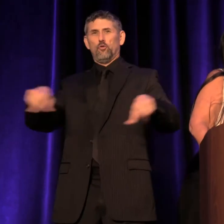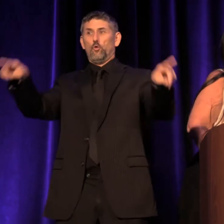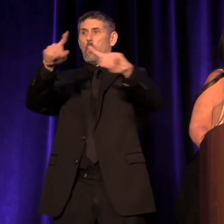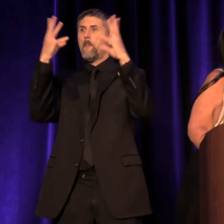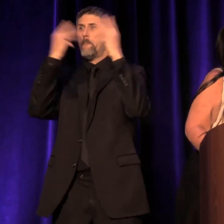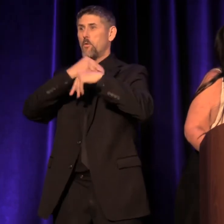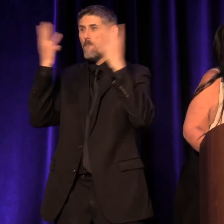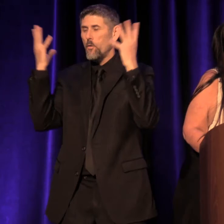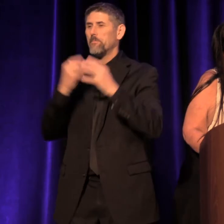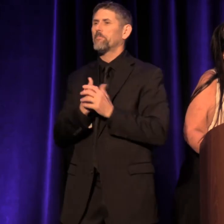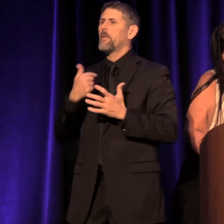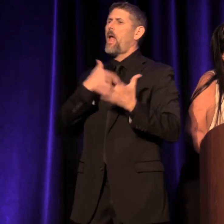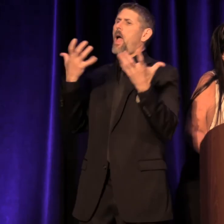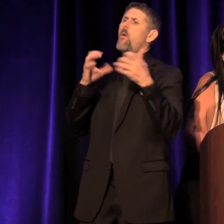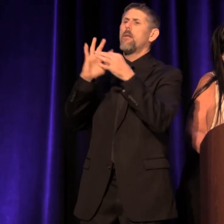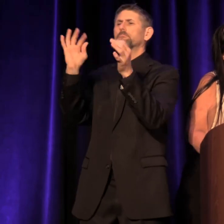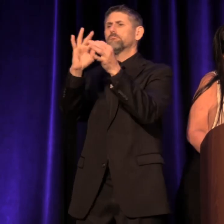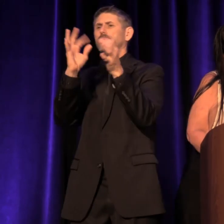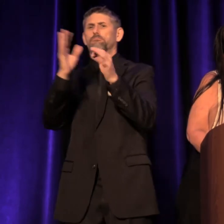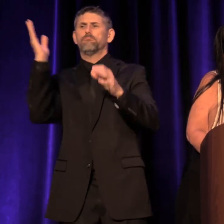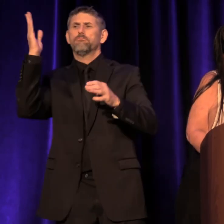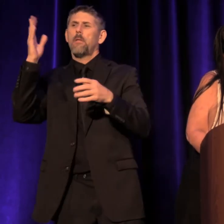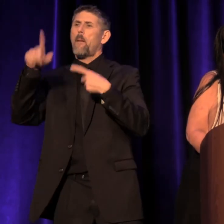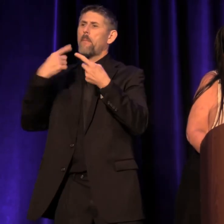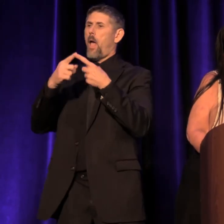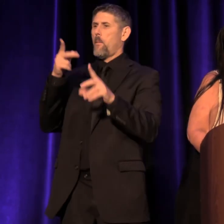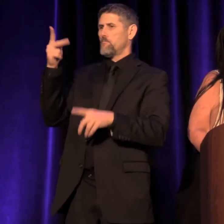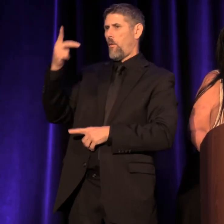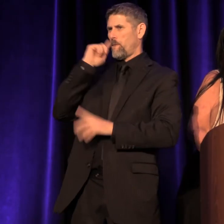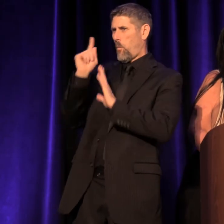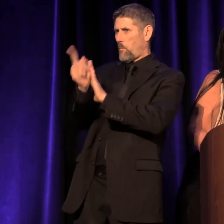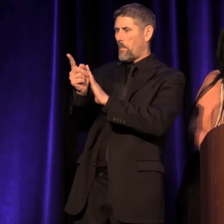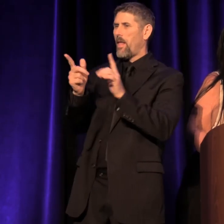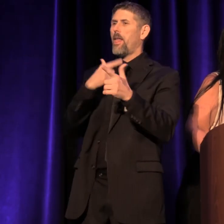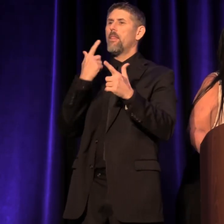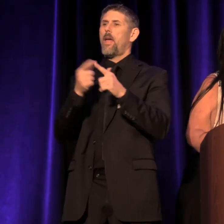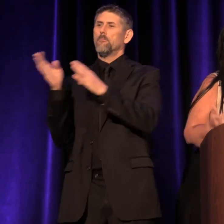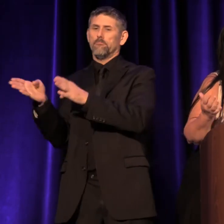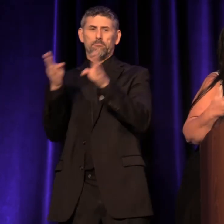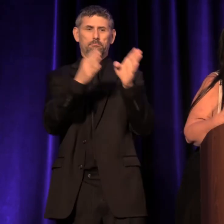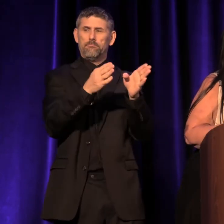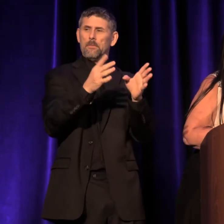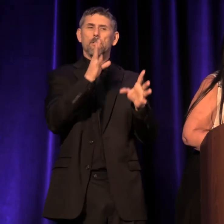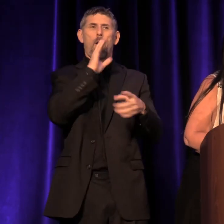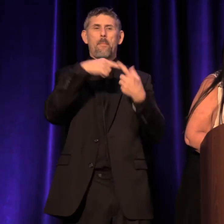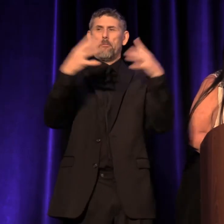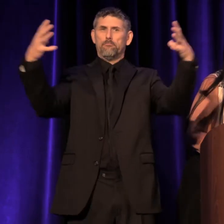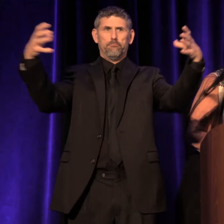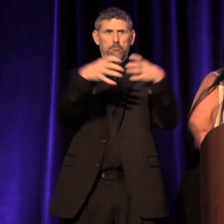We just want to talk a little bit about Portland for you in a moment, and then also talk a little bit about coming together for this conference.